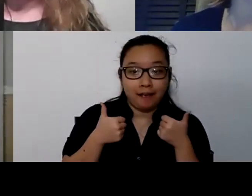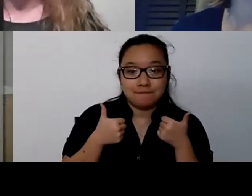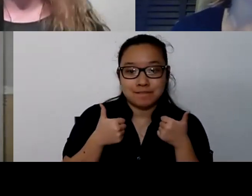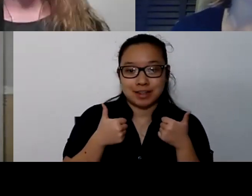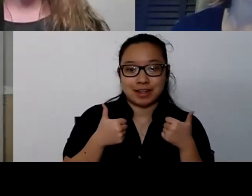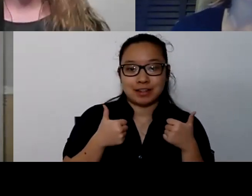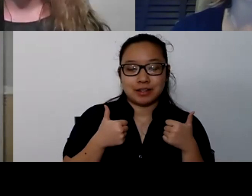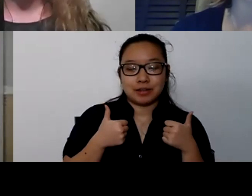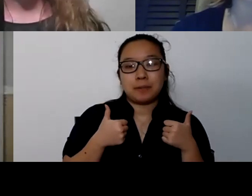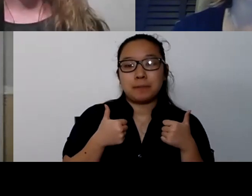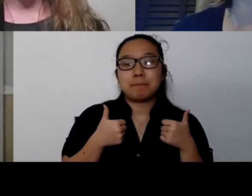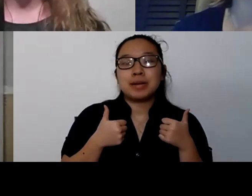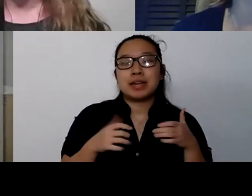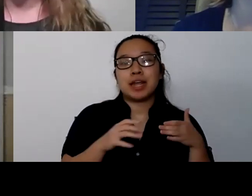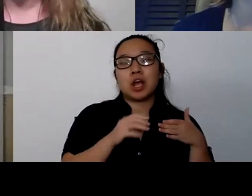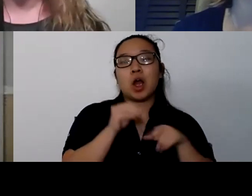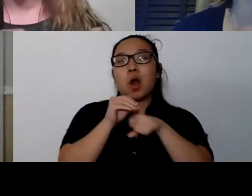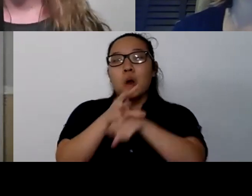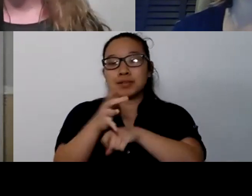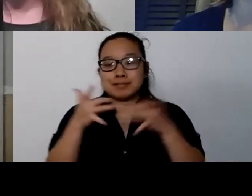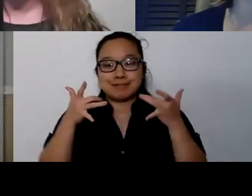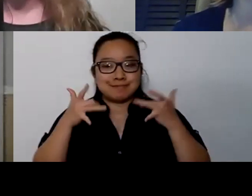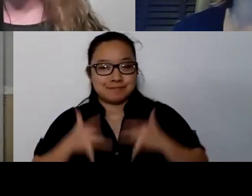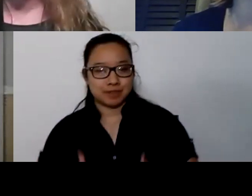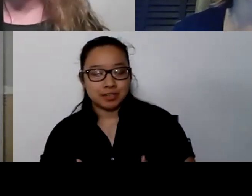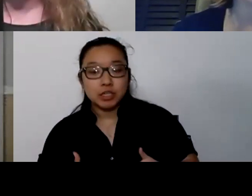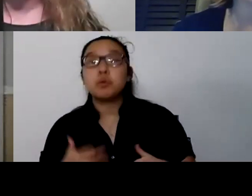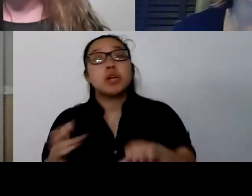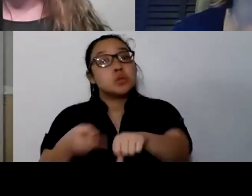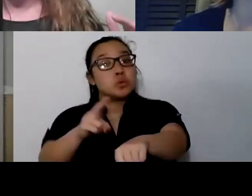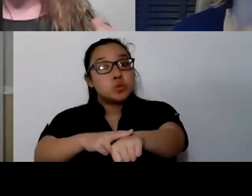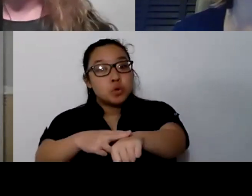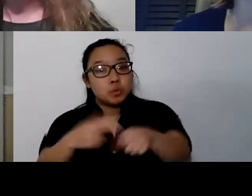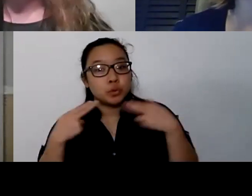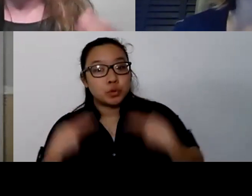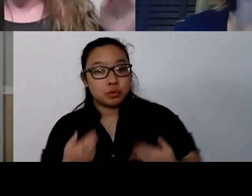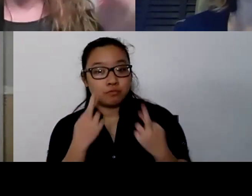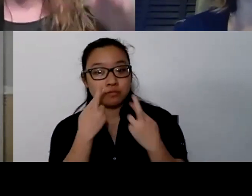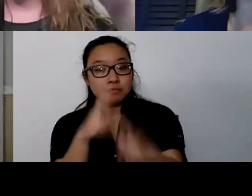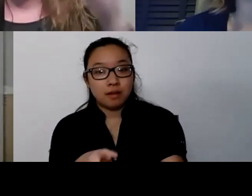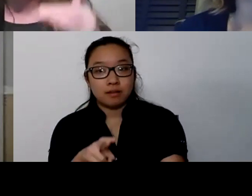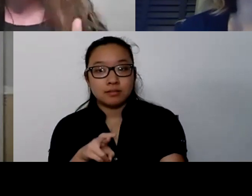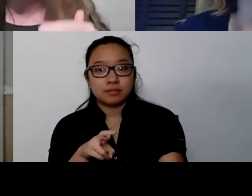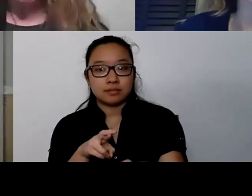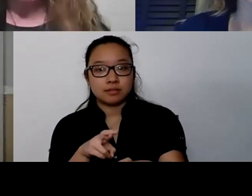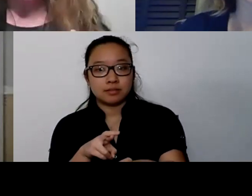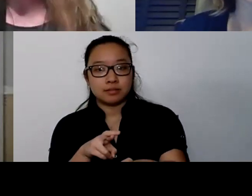So it's really, again, a normal human response. And so when we're down in that what we call a hypo,